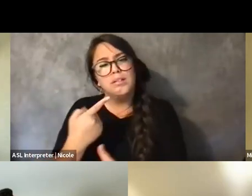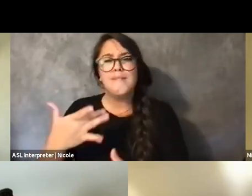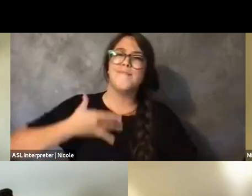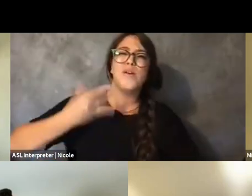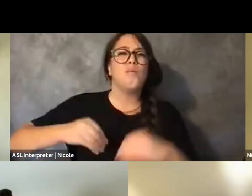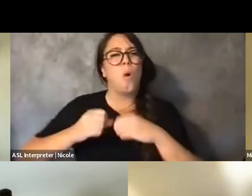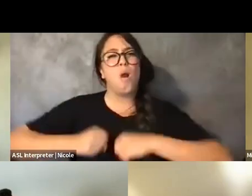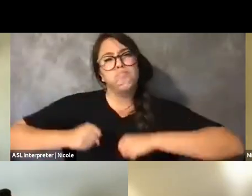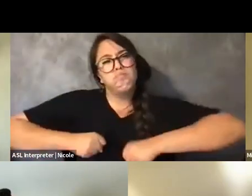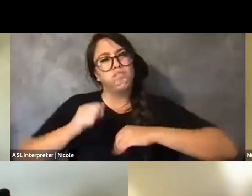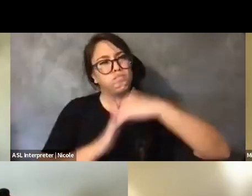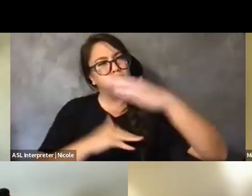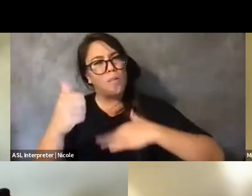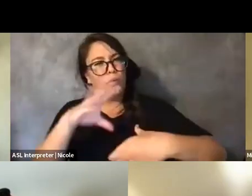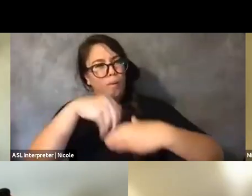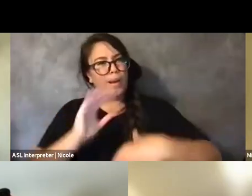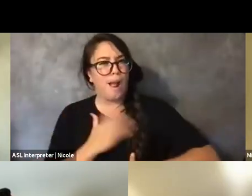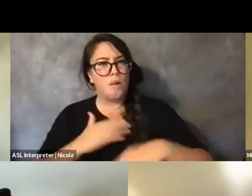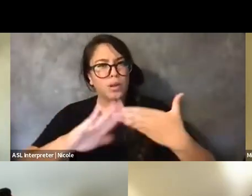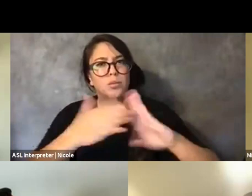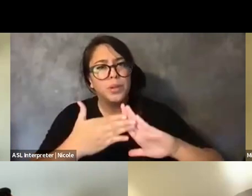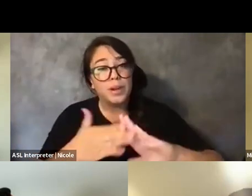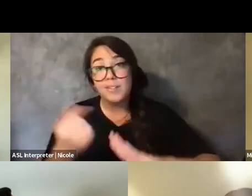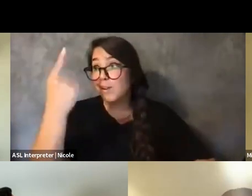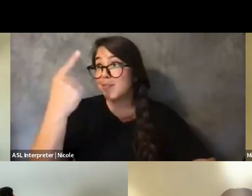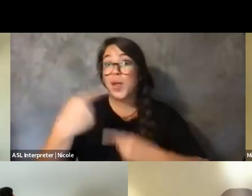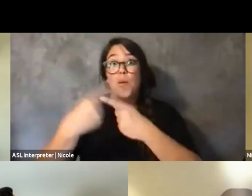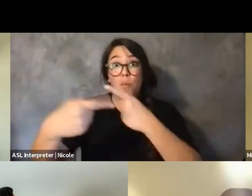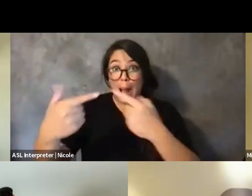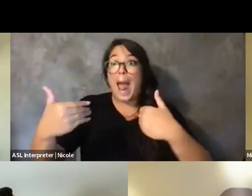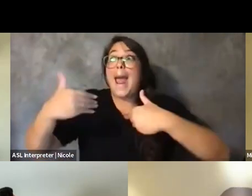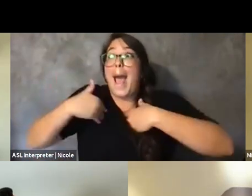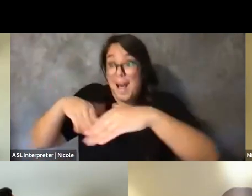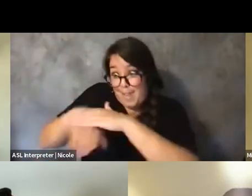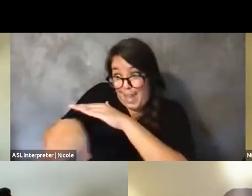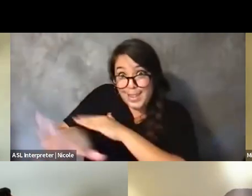And so, when I have had the experience, it's been beautiful, but it has been very few and far in between.